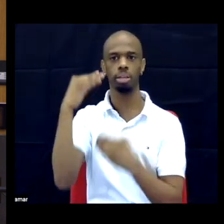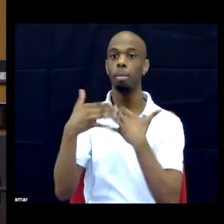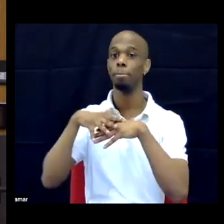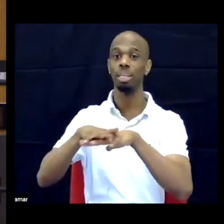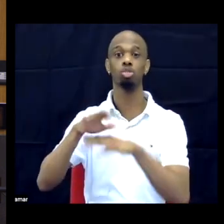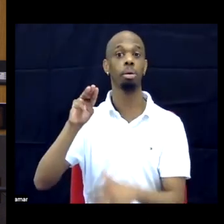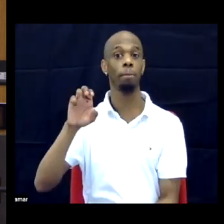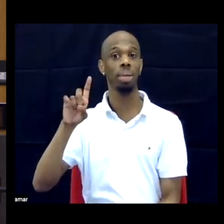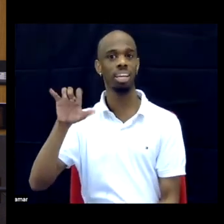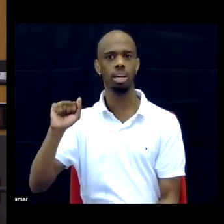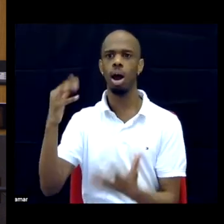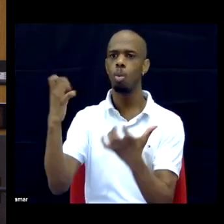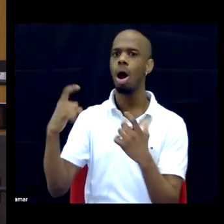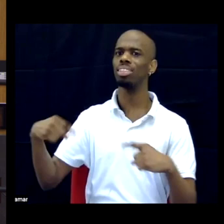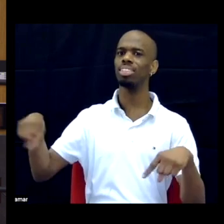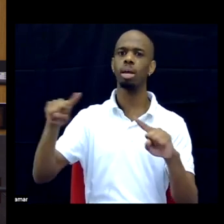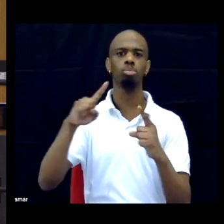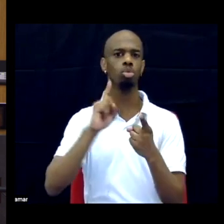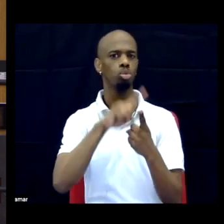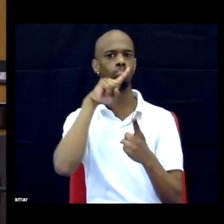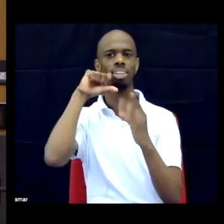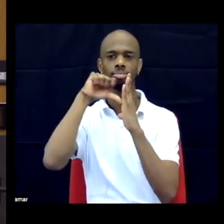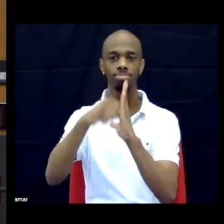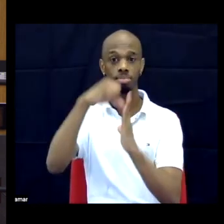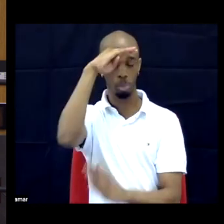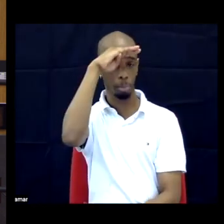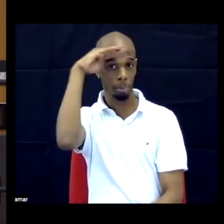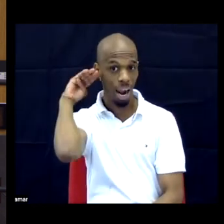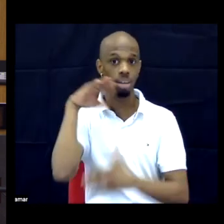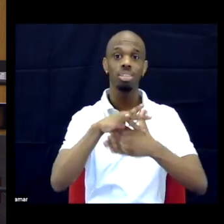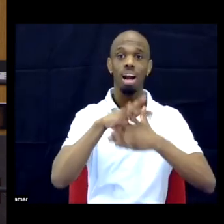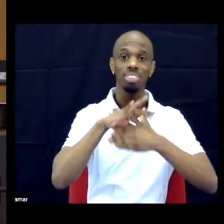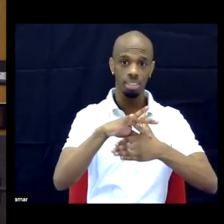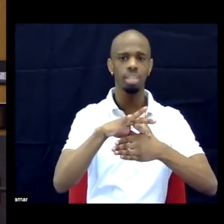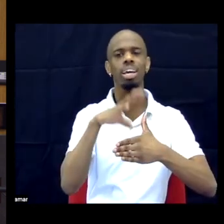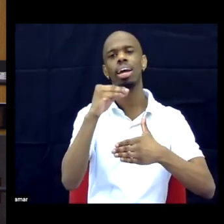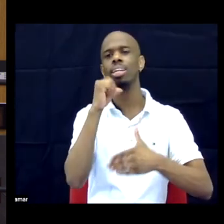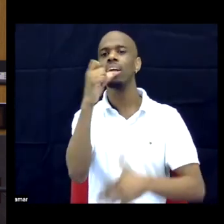in a more critical way rather than just these uplifting and heartwarming stories.